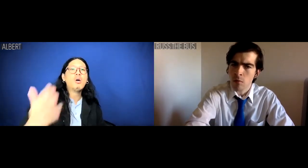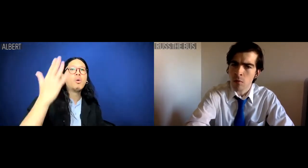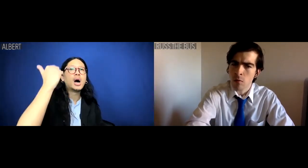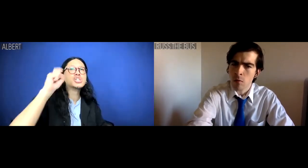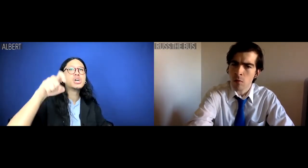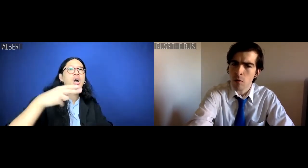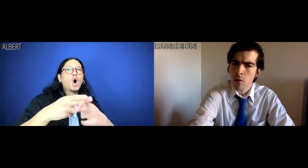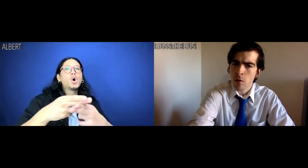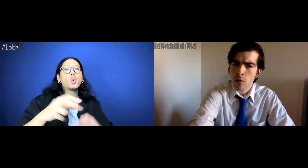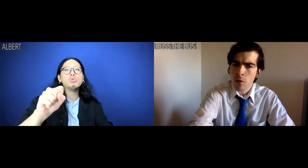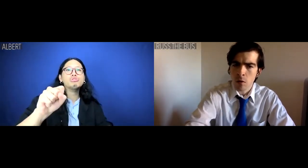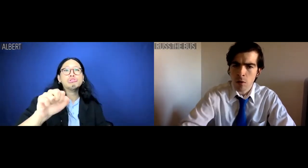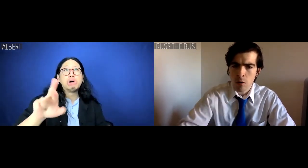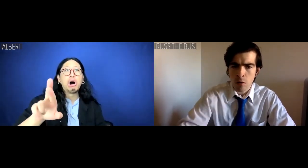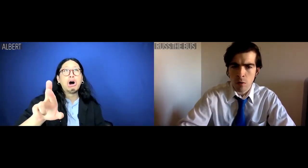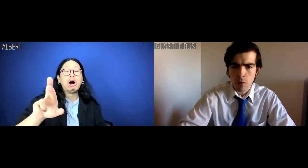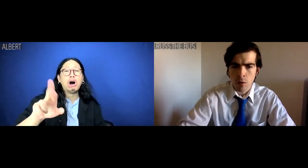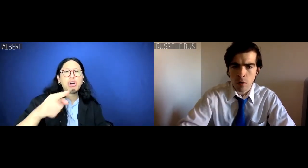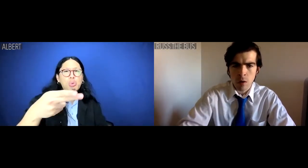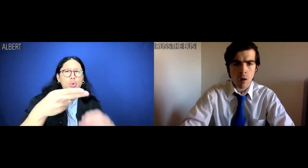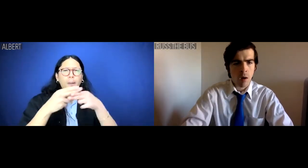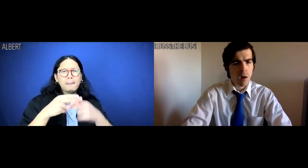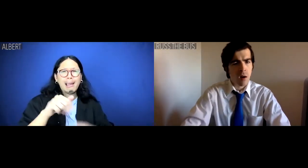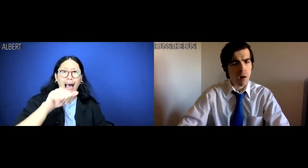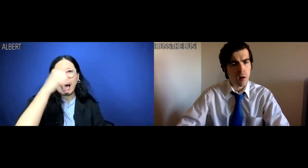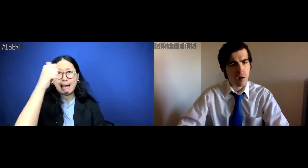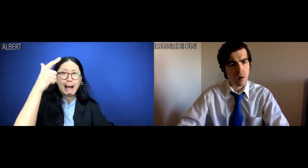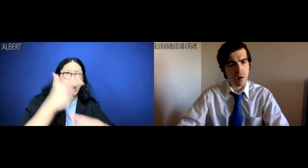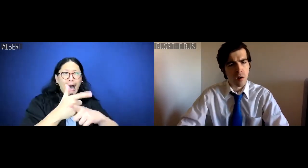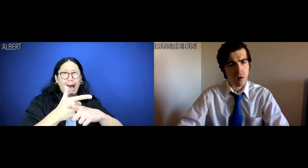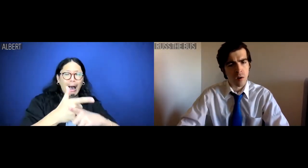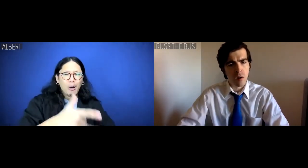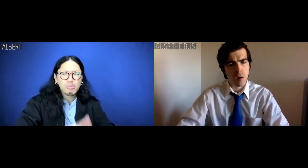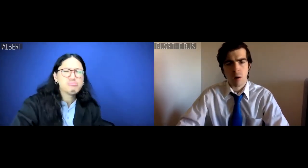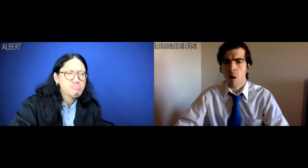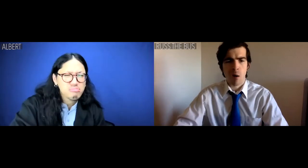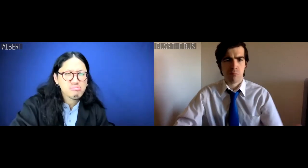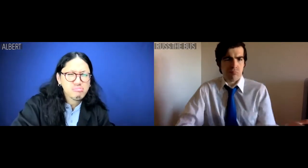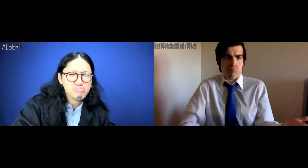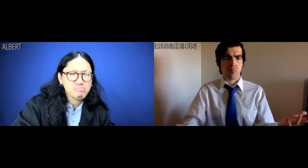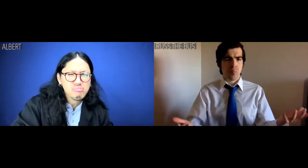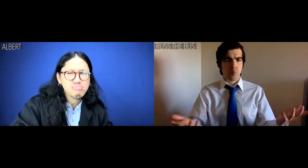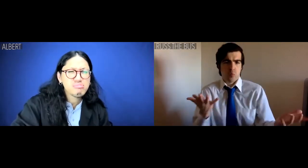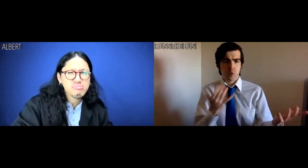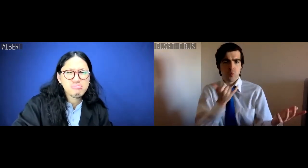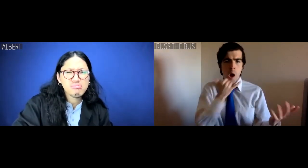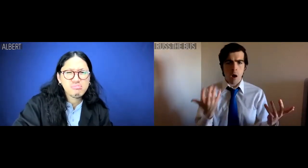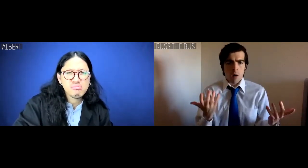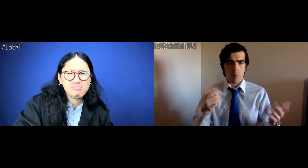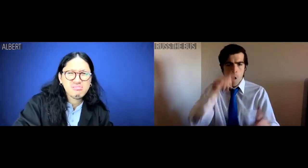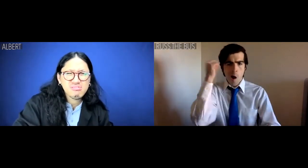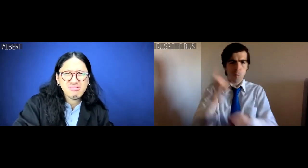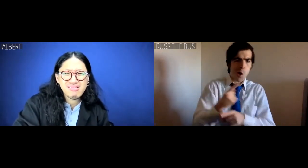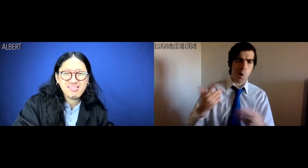Albert: Why should I call you, "sir," when you call me Albro? Russ the Bus: What's wrong with Albro?